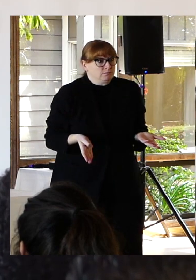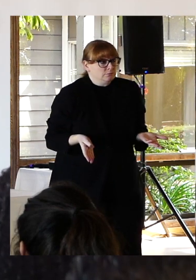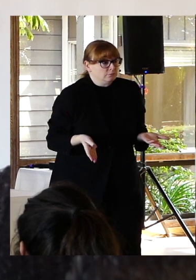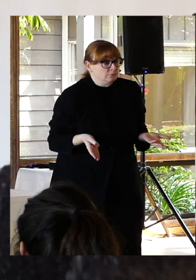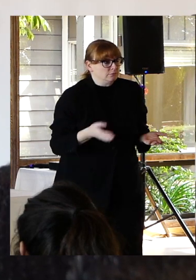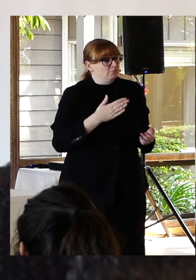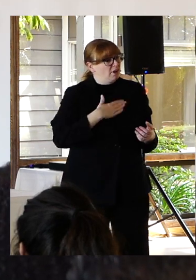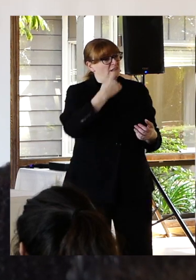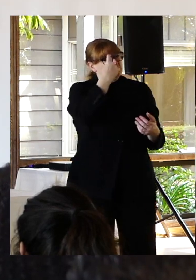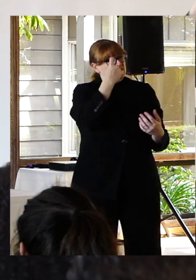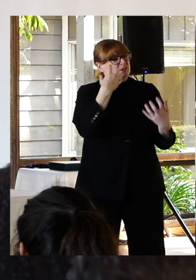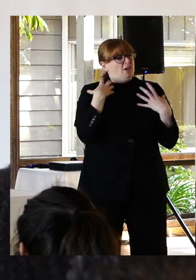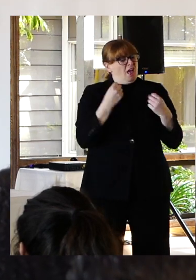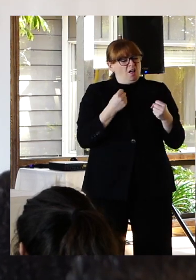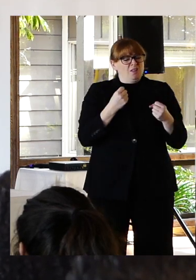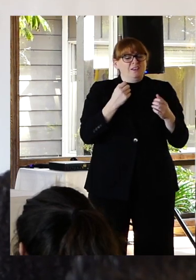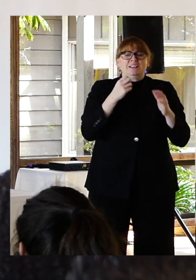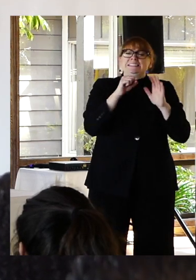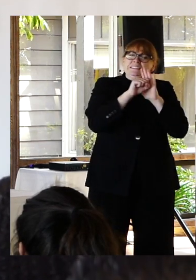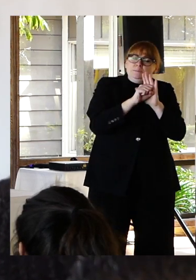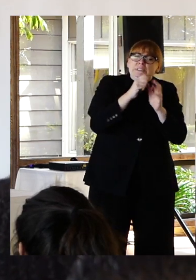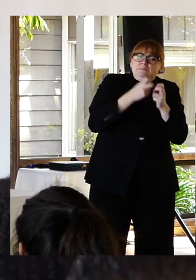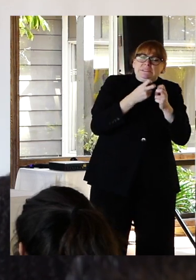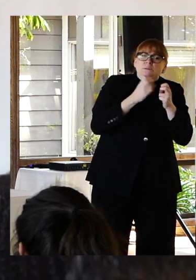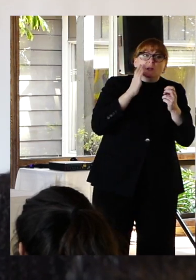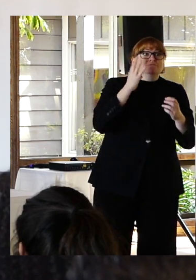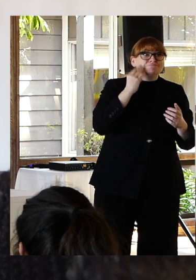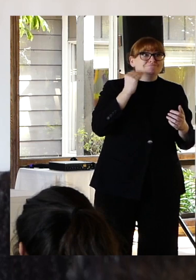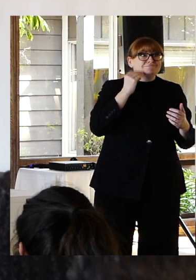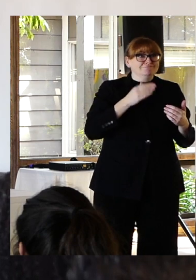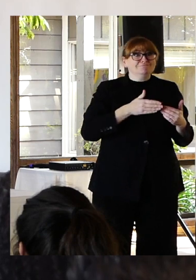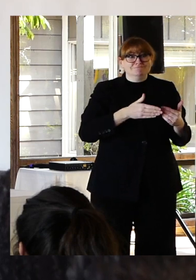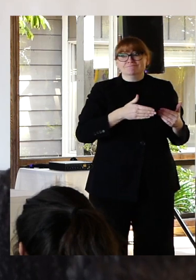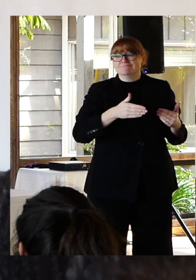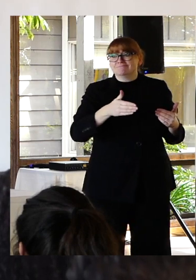of my mental health symptoms and I didn't feel like I had any chance of